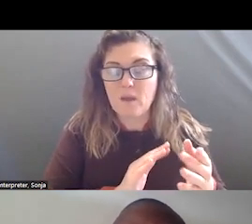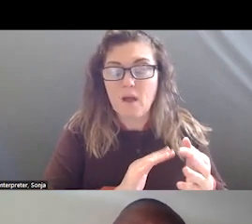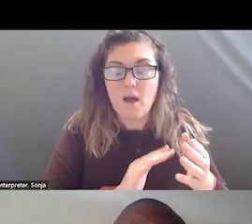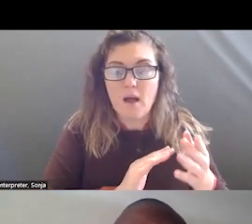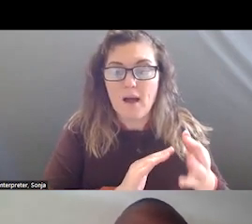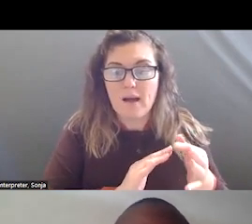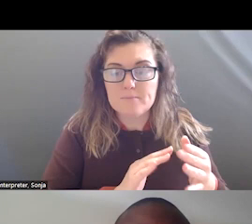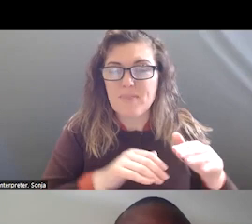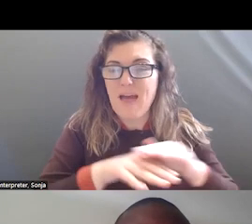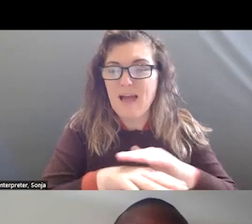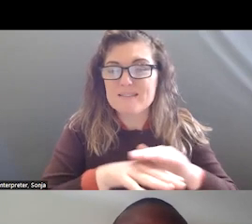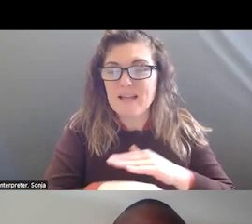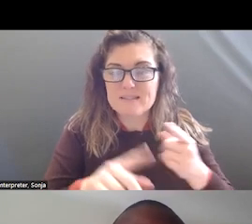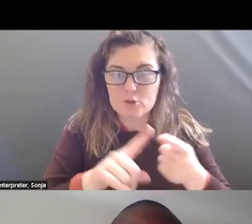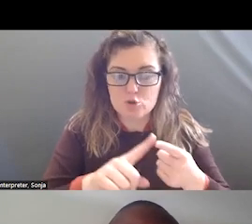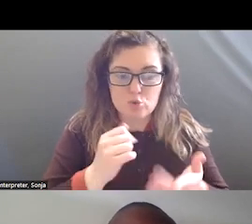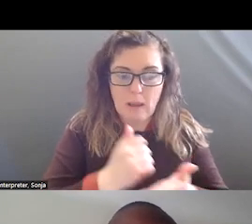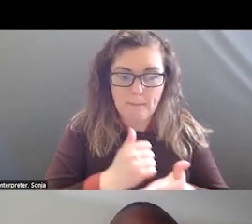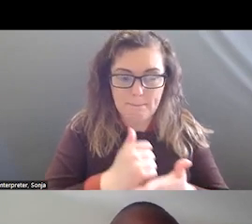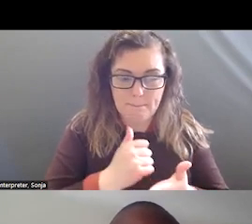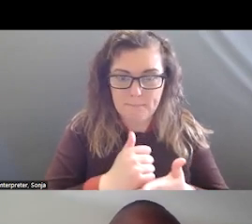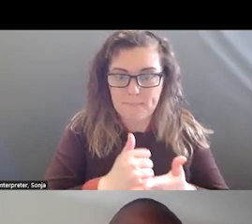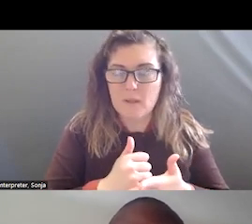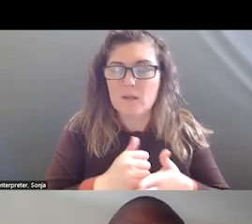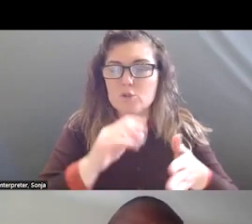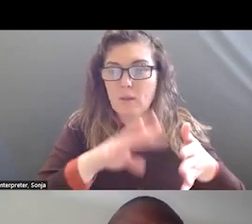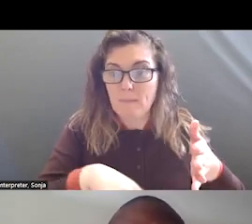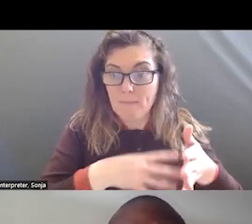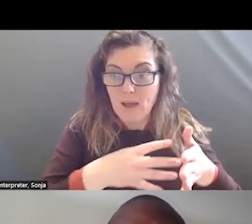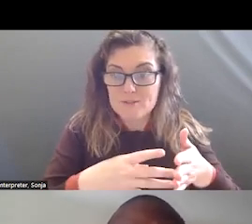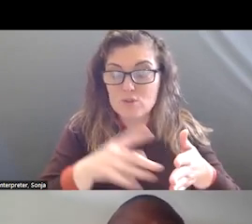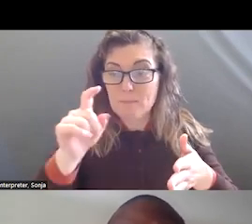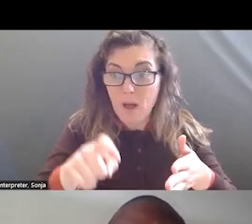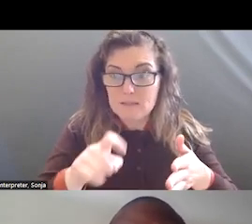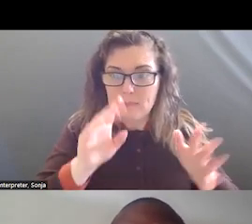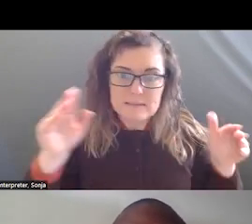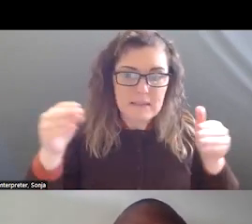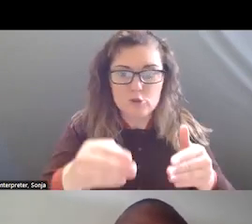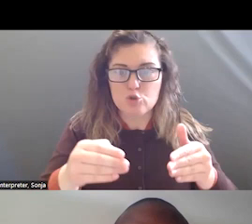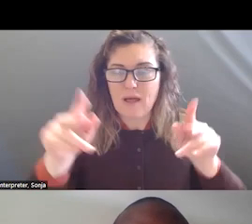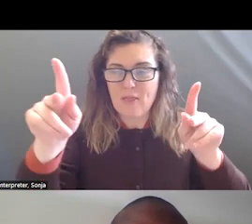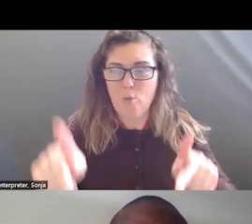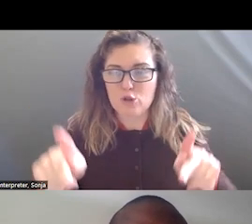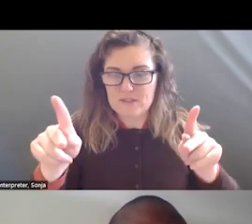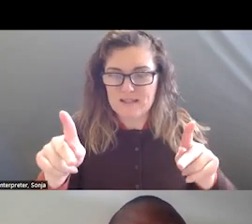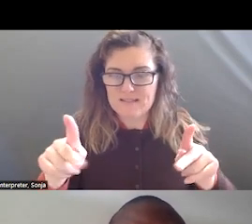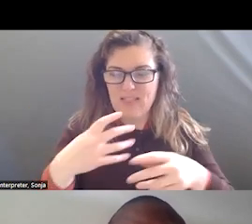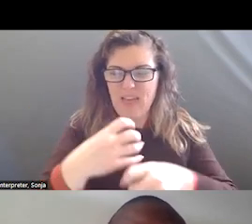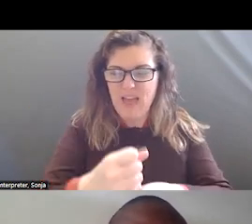ACCESS TO HELP AND THE RECOGNITION THAT IT IS PERSON-CENTERED AND IT IS THE ACRONYM ACCESS